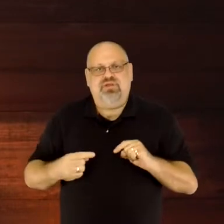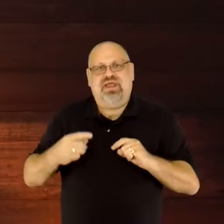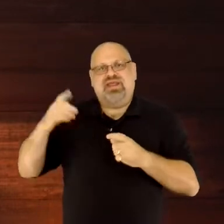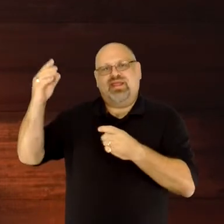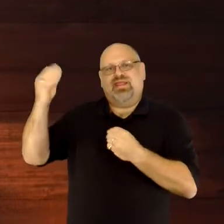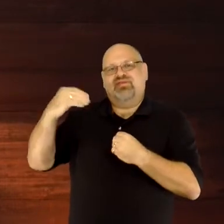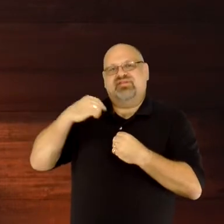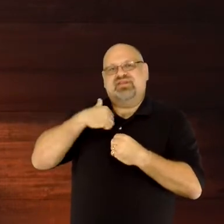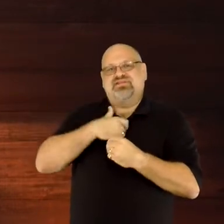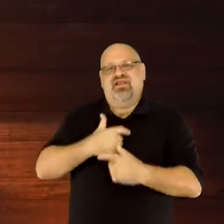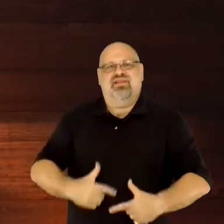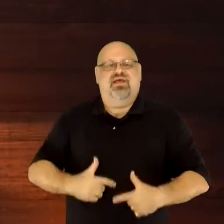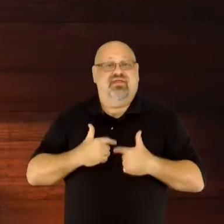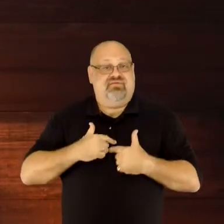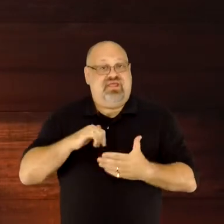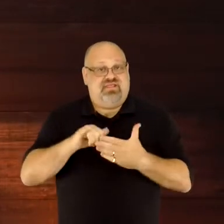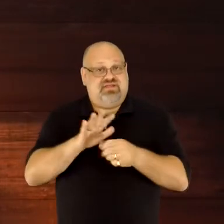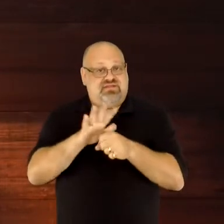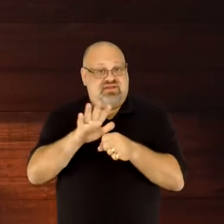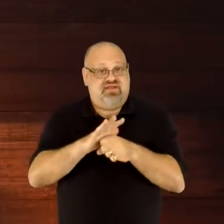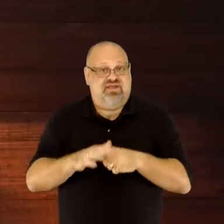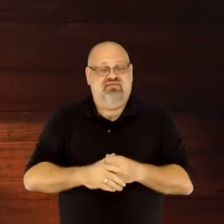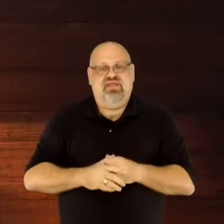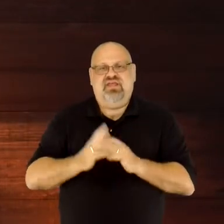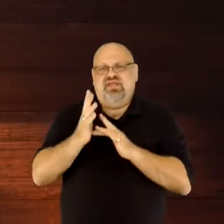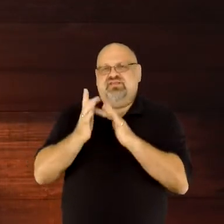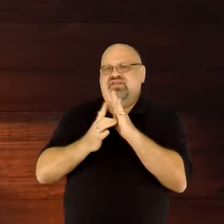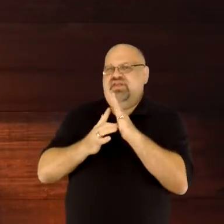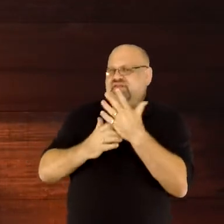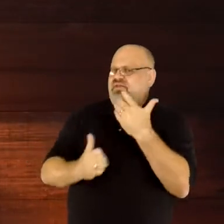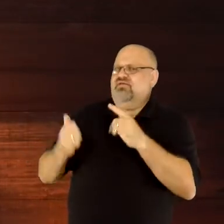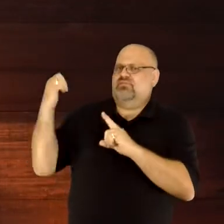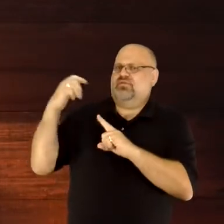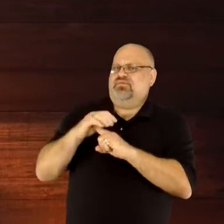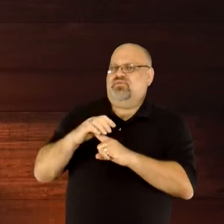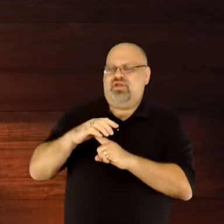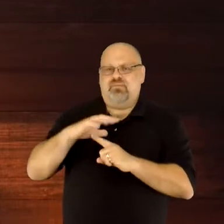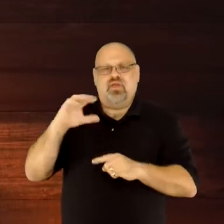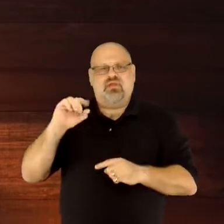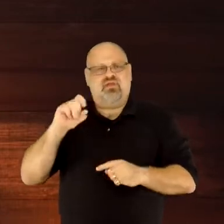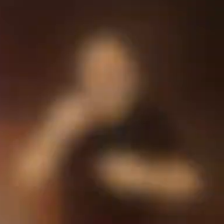That is enough. Jesus is supreme.